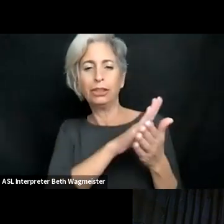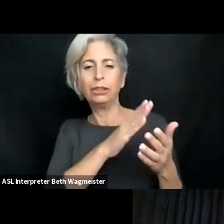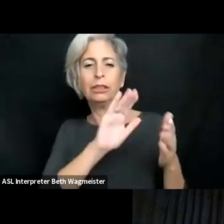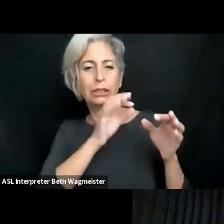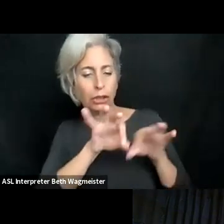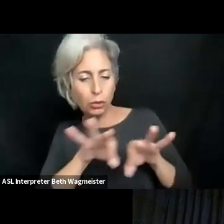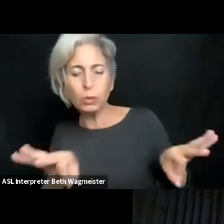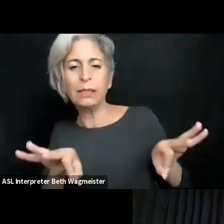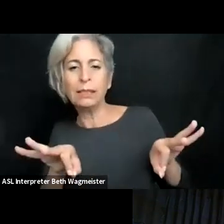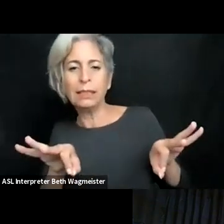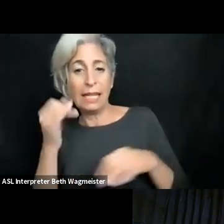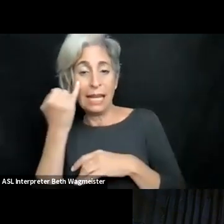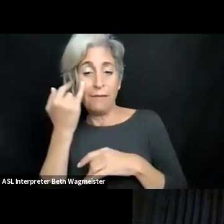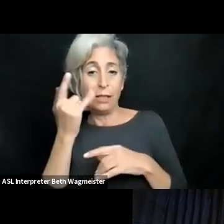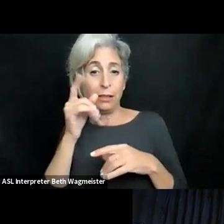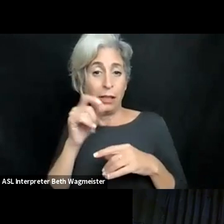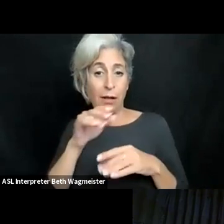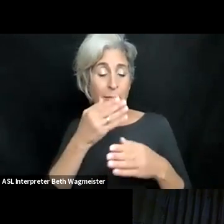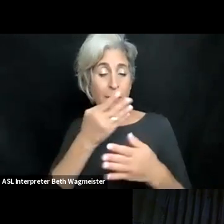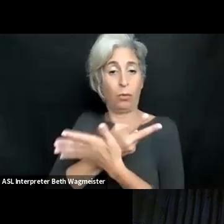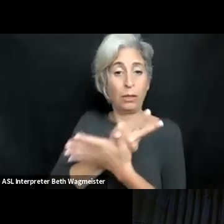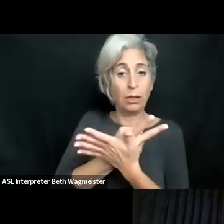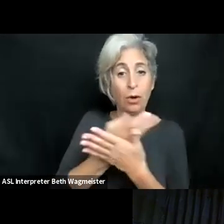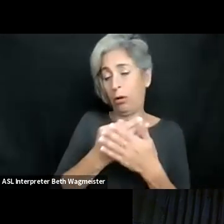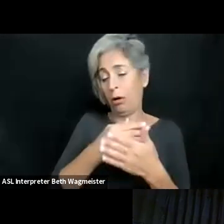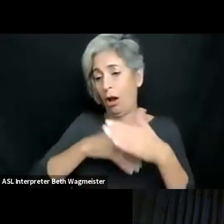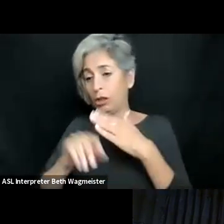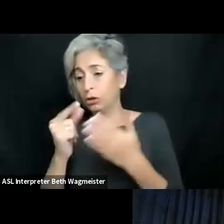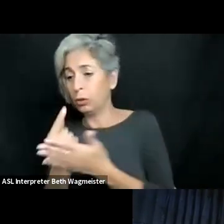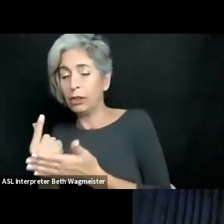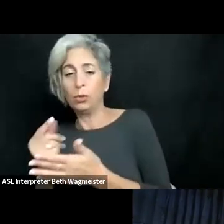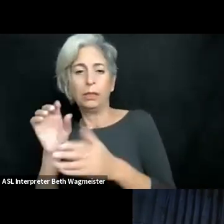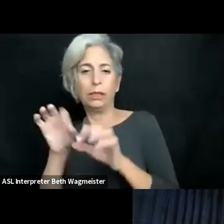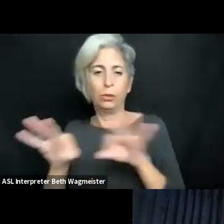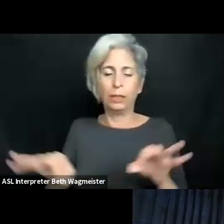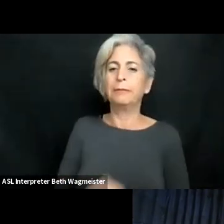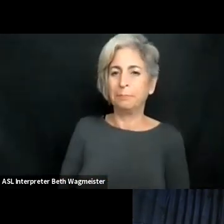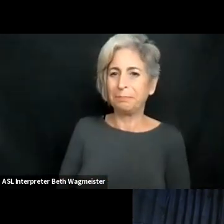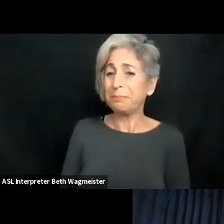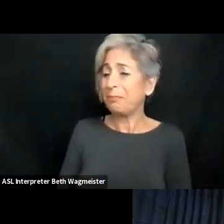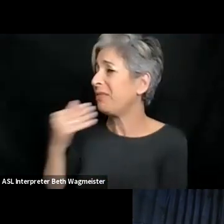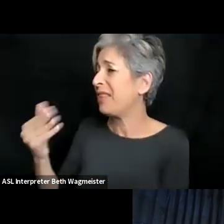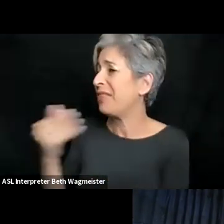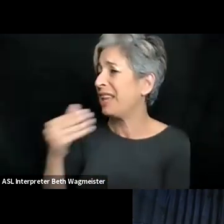very interested and keen to have accessibility in the core material of the college degrees, whether it's post-graduate or an undergraduate